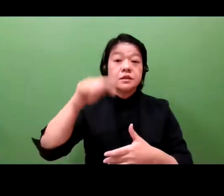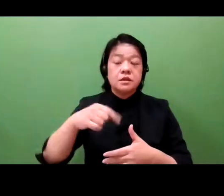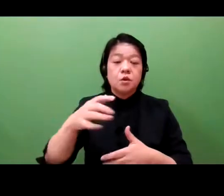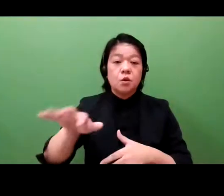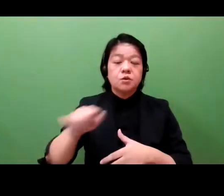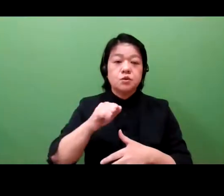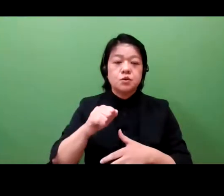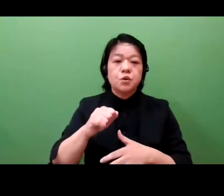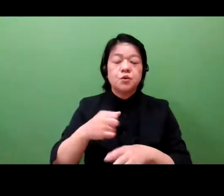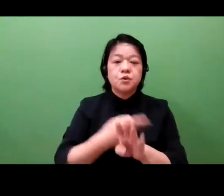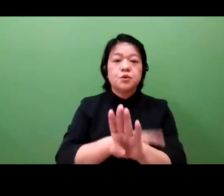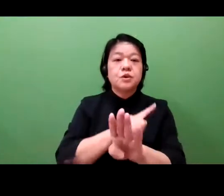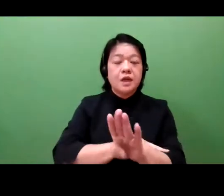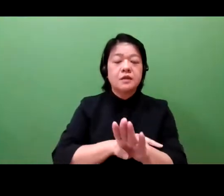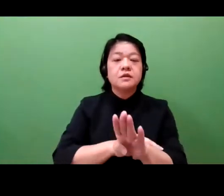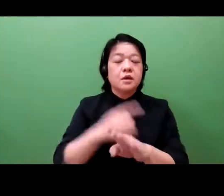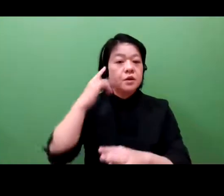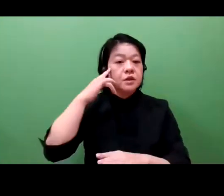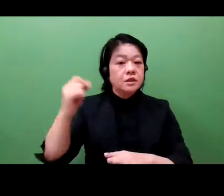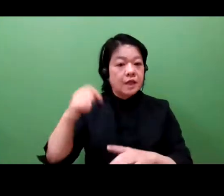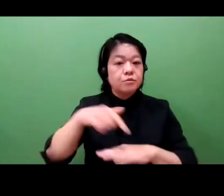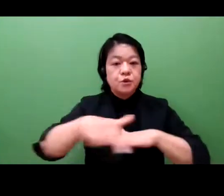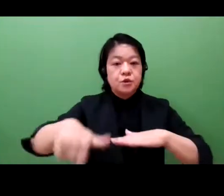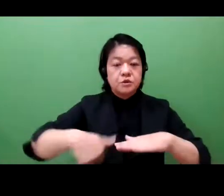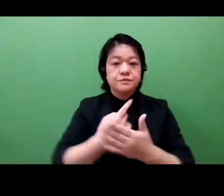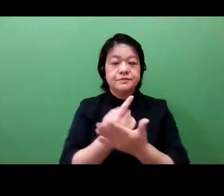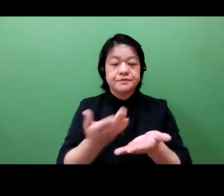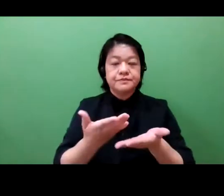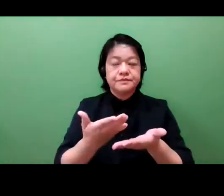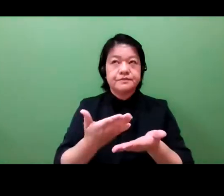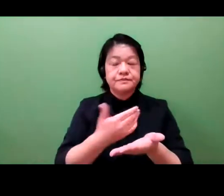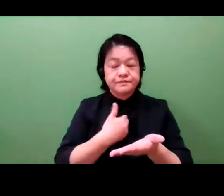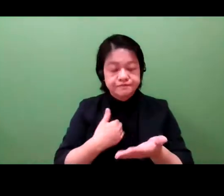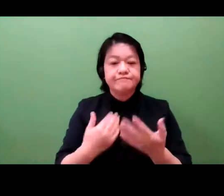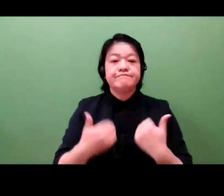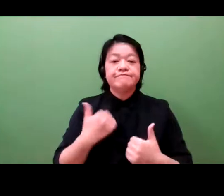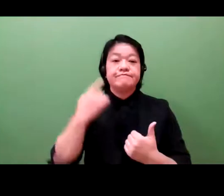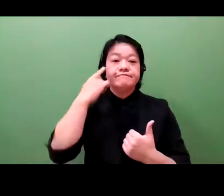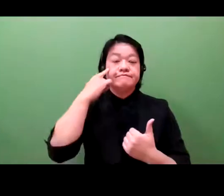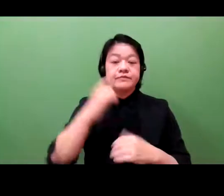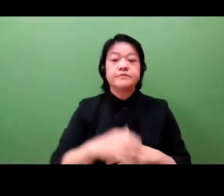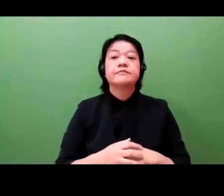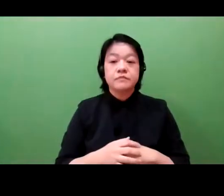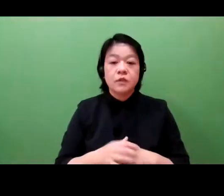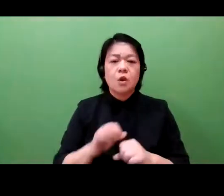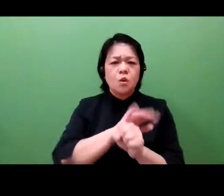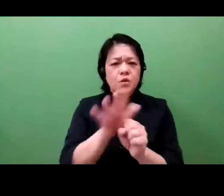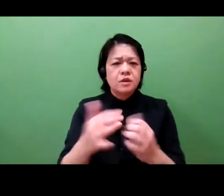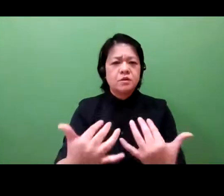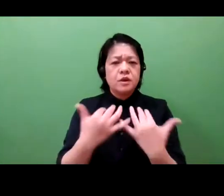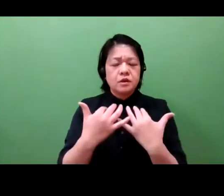that we've traditionally worked. This event is a good example of how intellectual property helps us to problem solve.